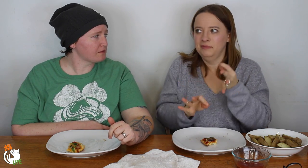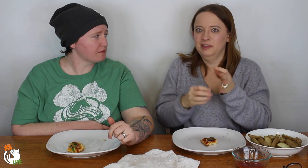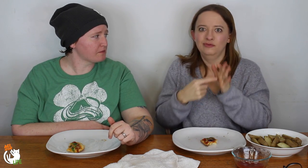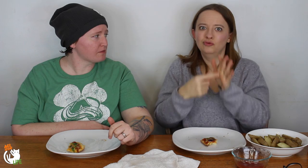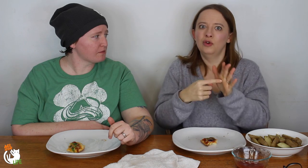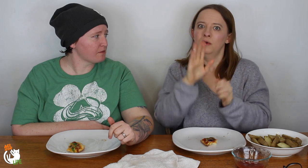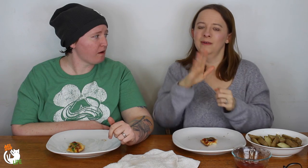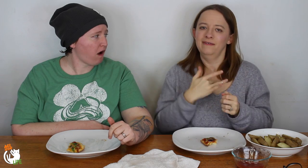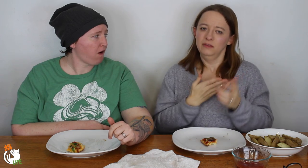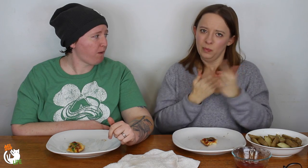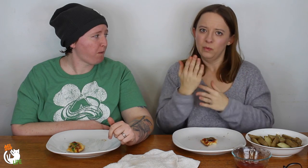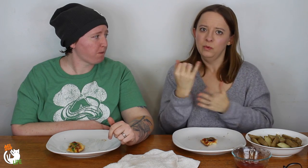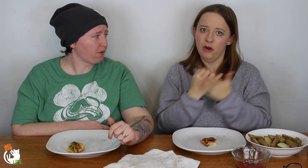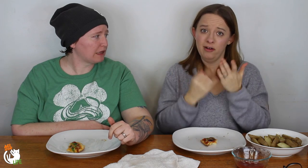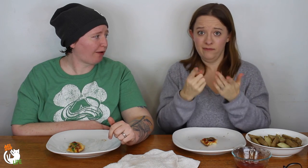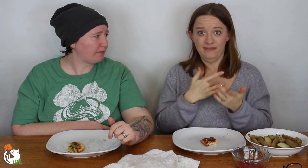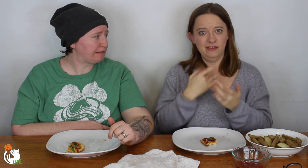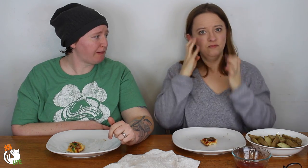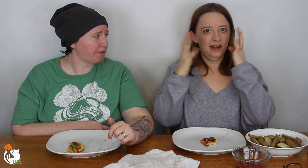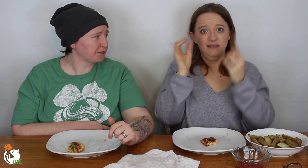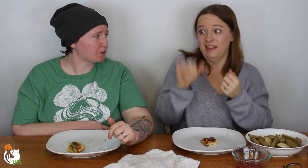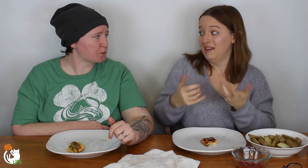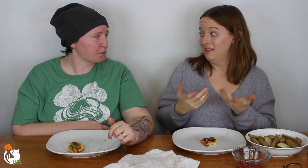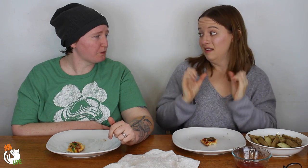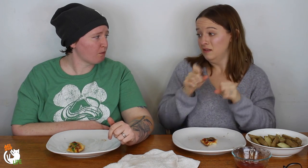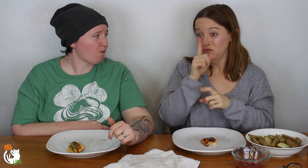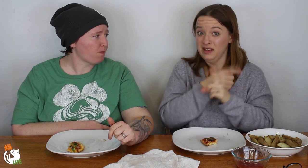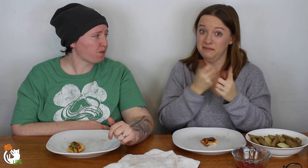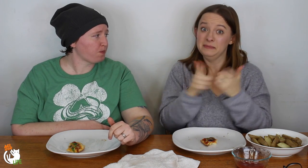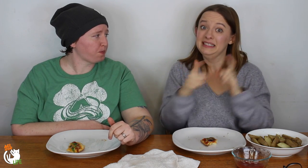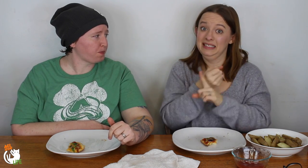really just simple things can show how you feel. Show it through art. You can be creative in that way.